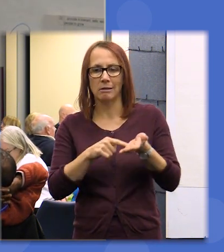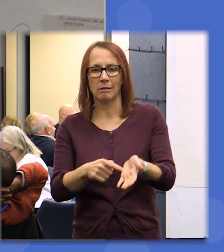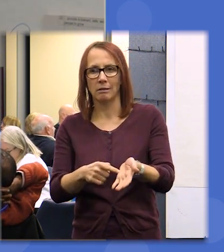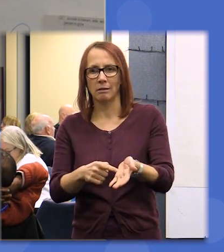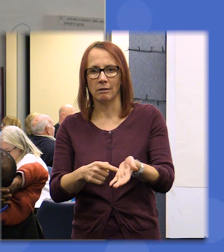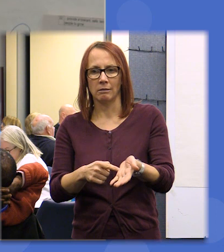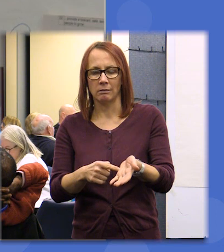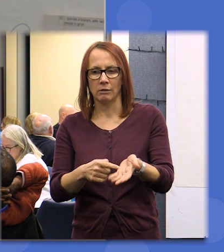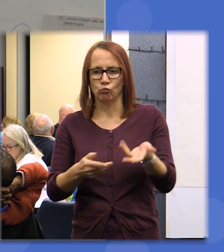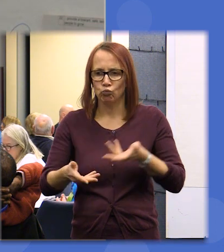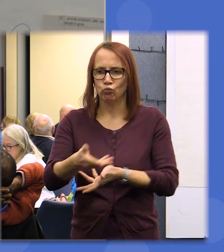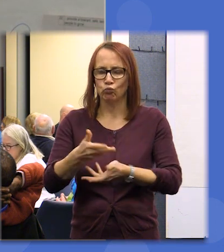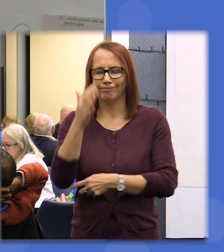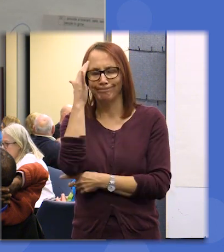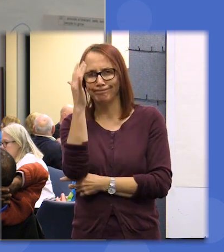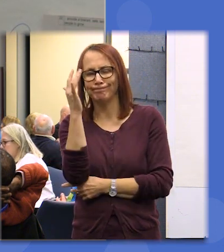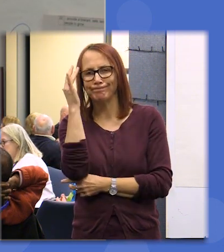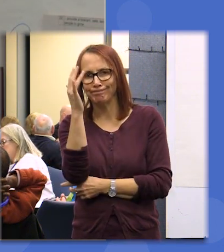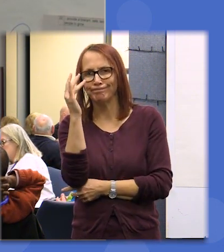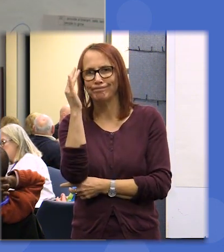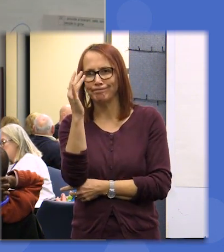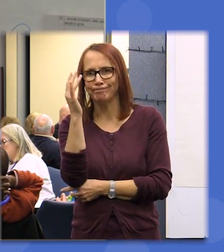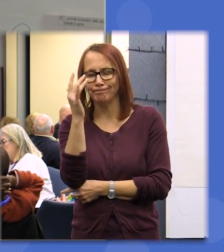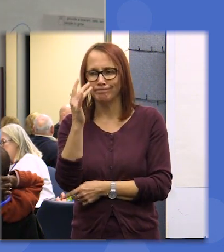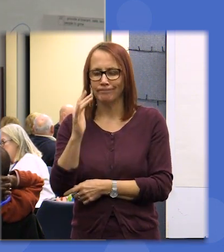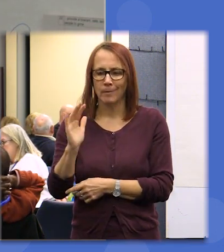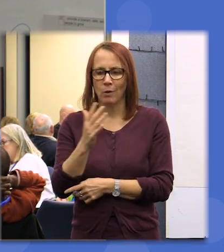period of deliberation and where everybody can find some common ground on